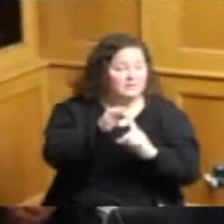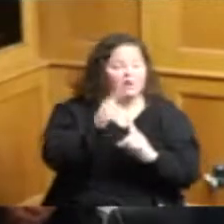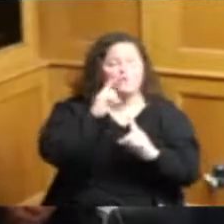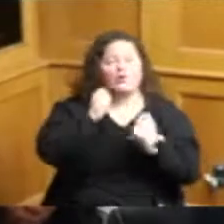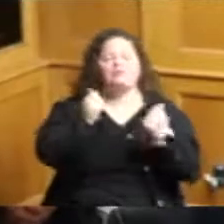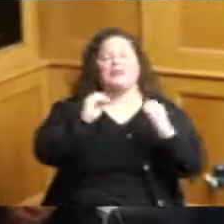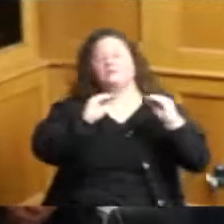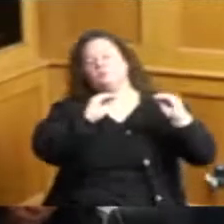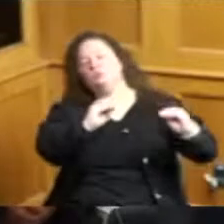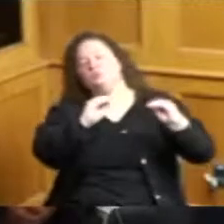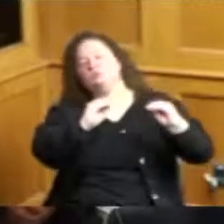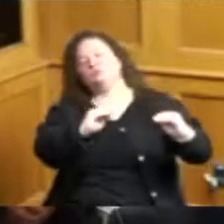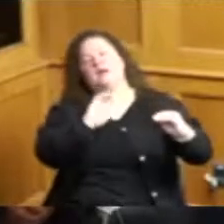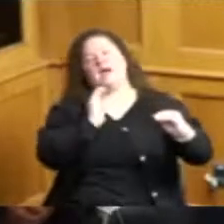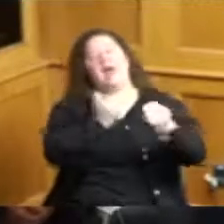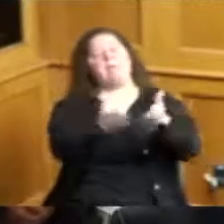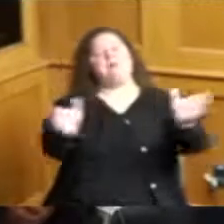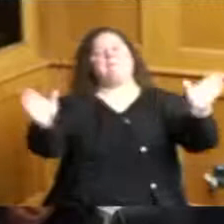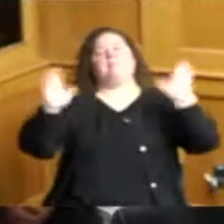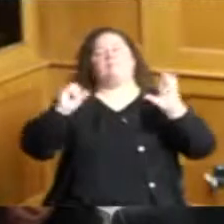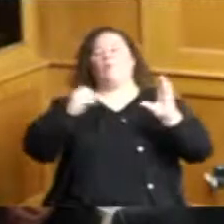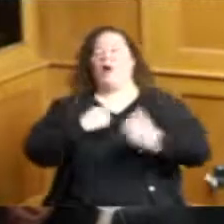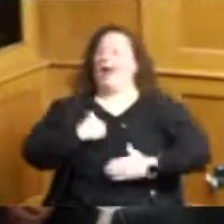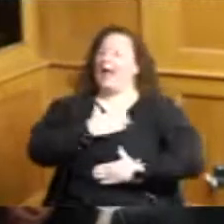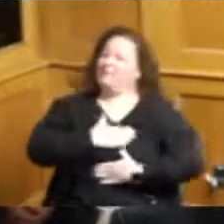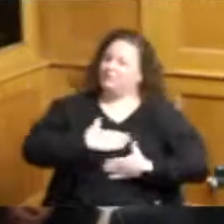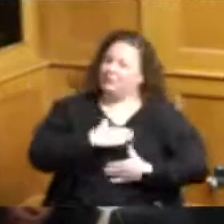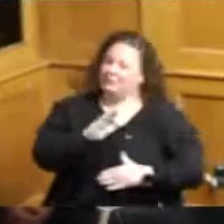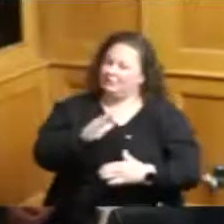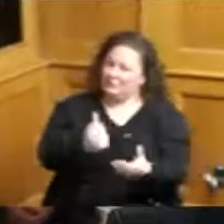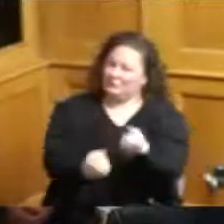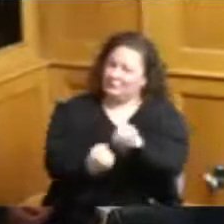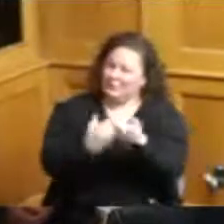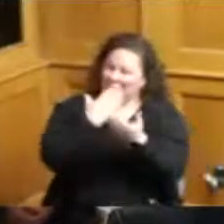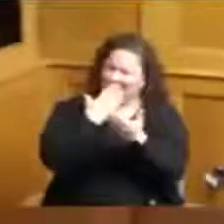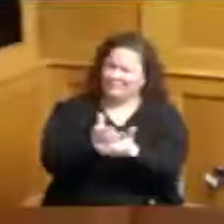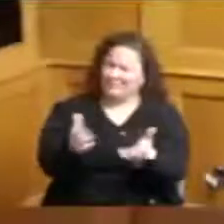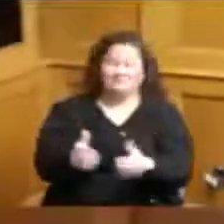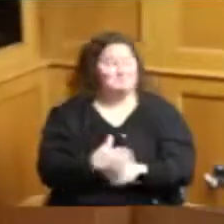so we appreciate your support that's all I have to say thank you thank you so much I'll open it